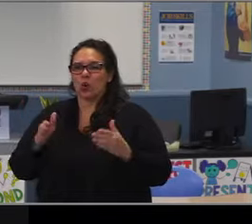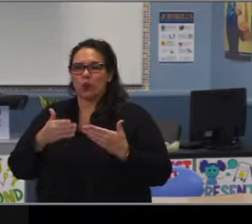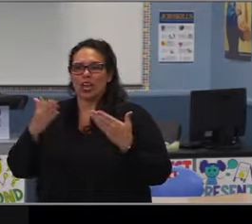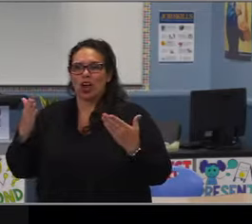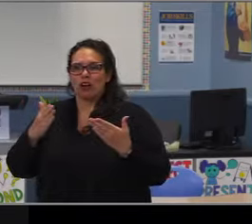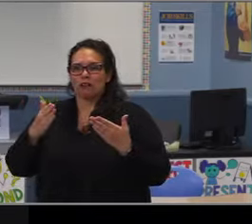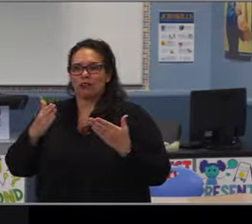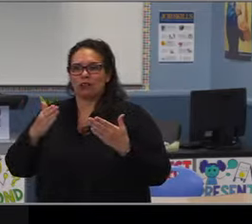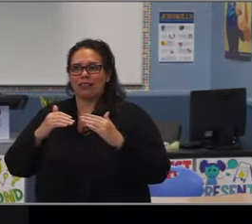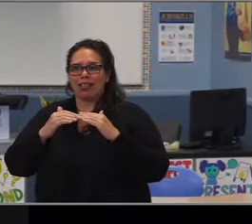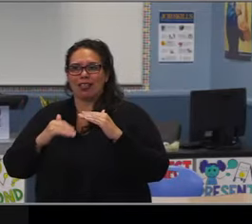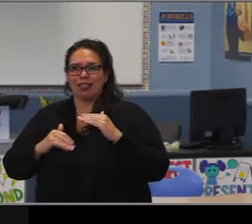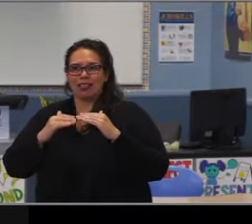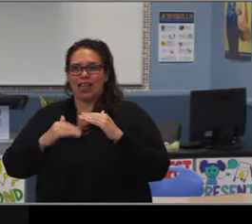between music and math for sure.